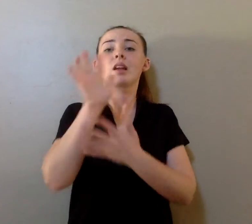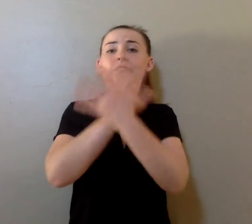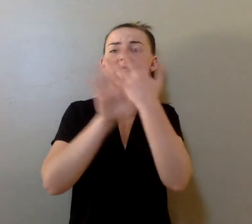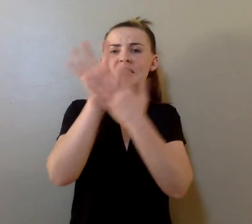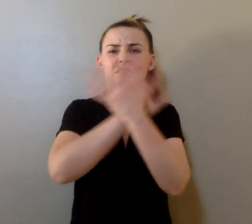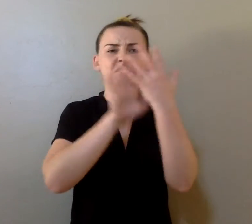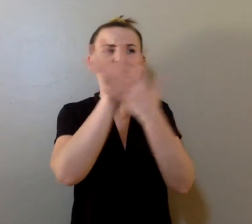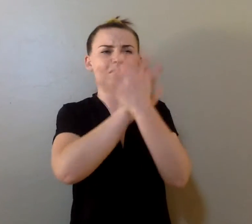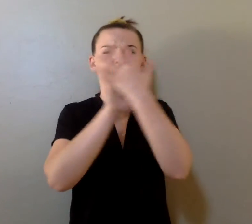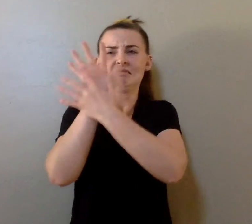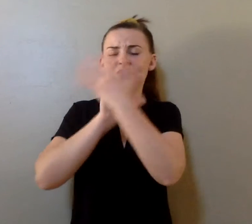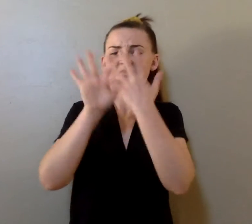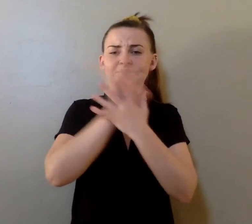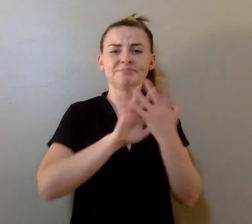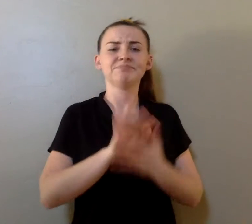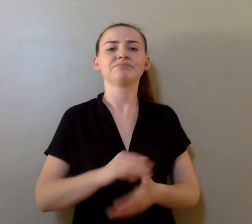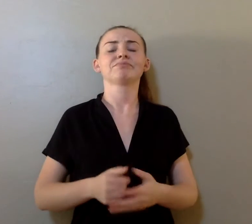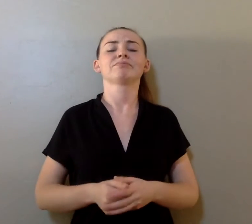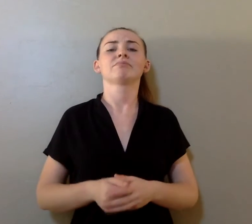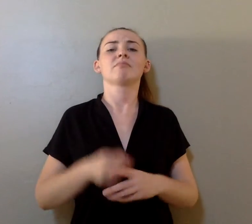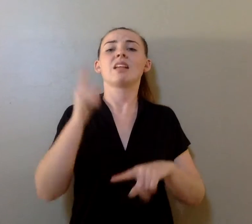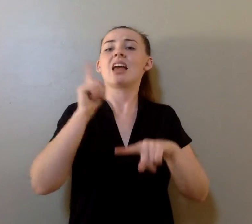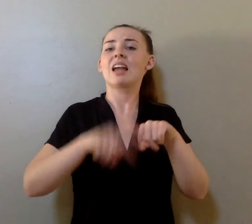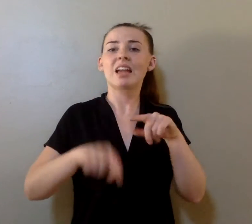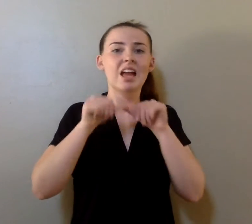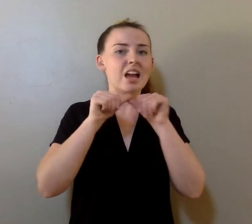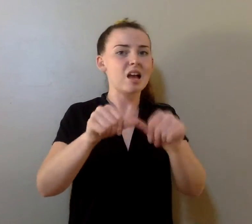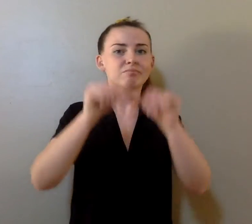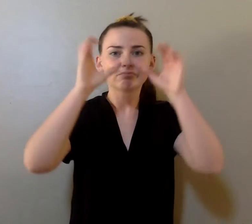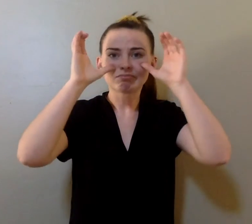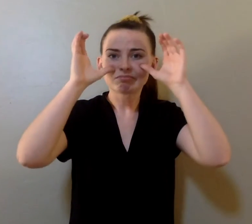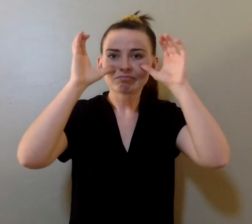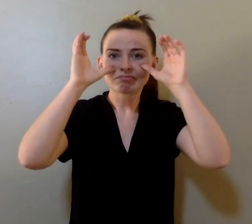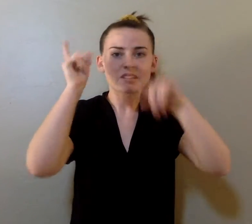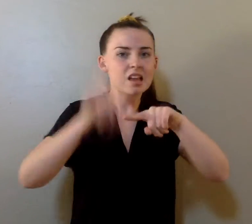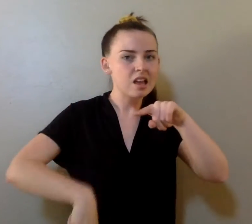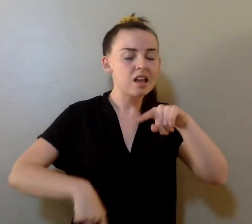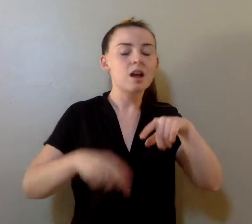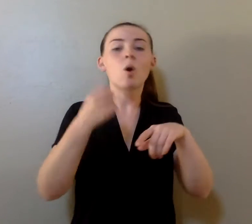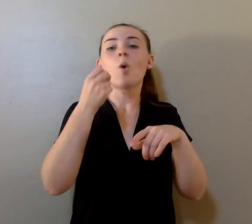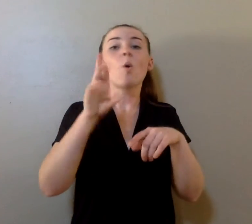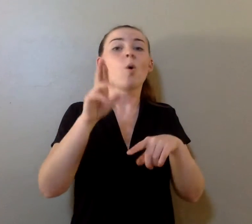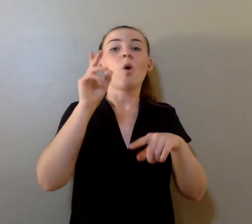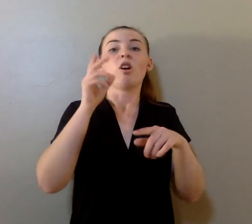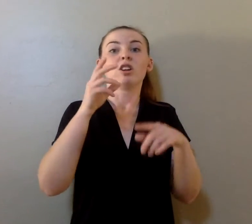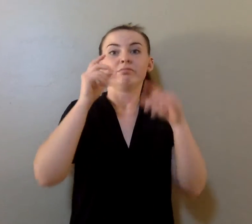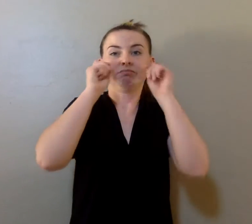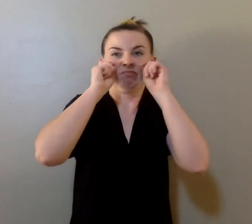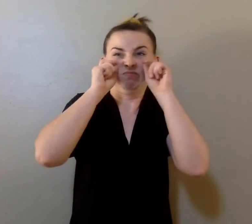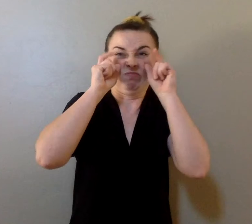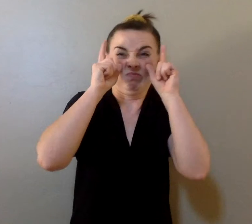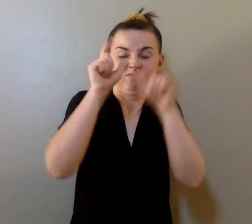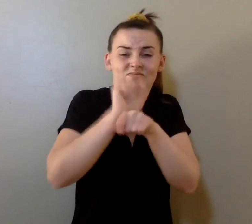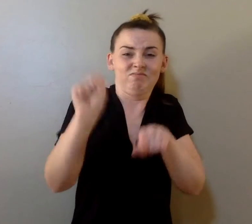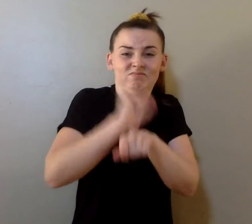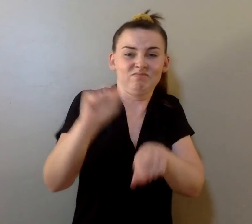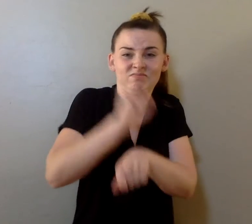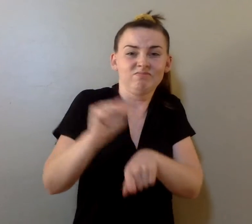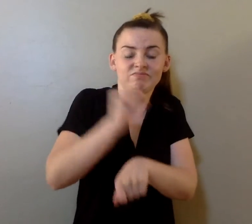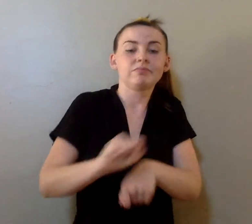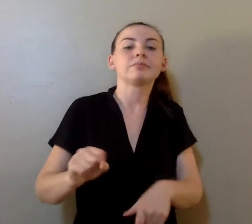5) New confusion 6) Inability to wake or stay awake